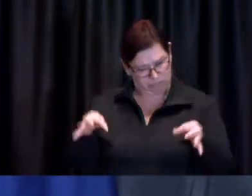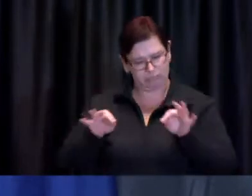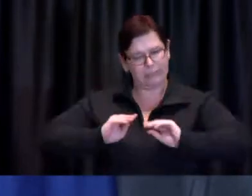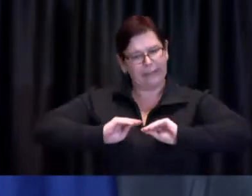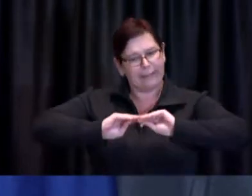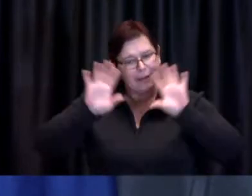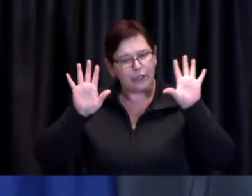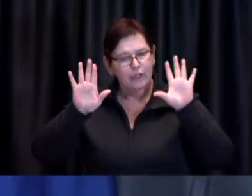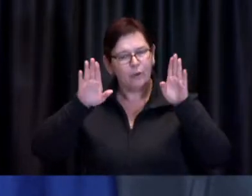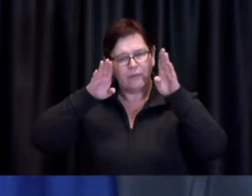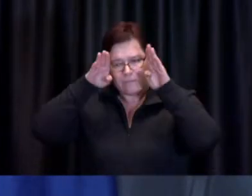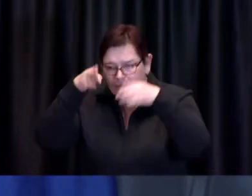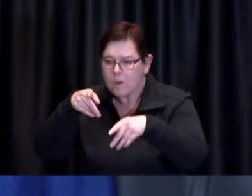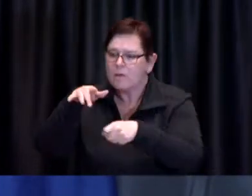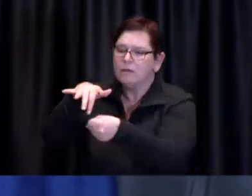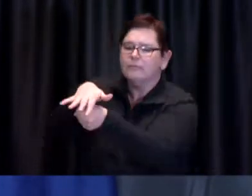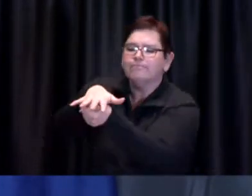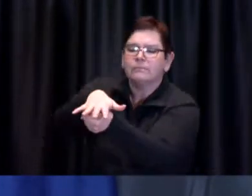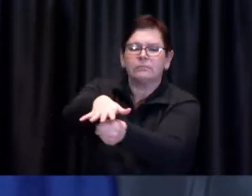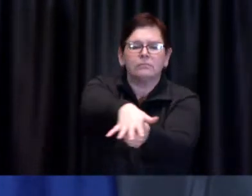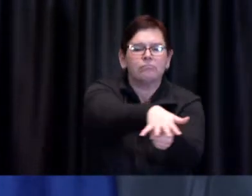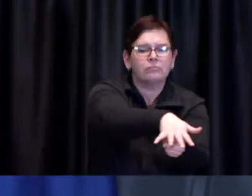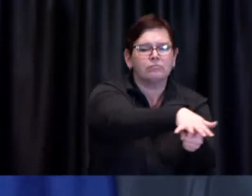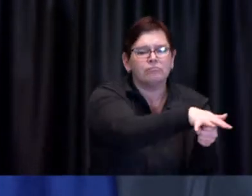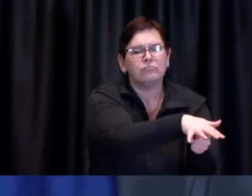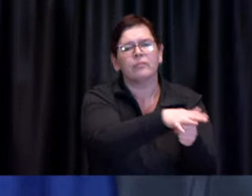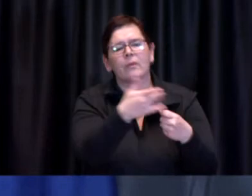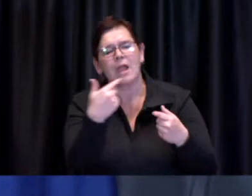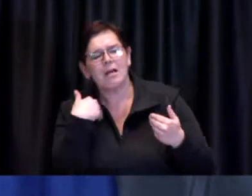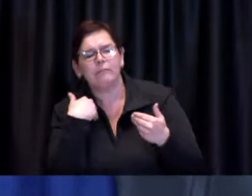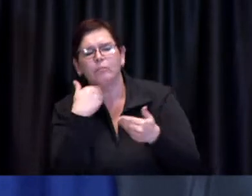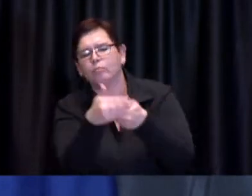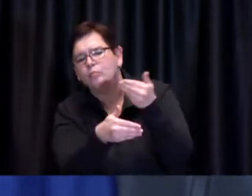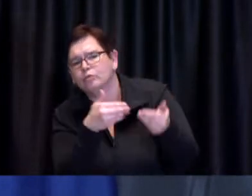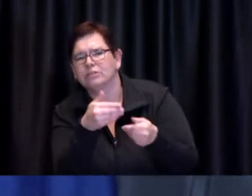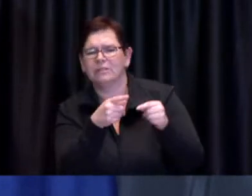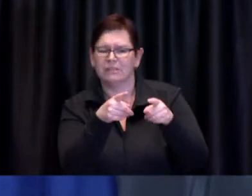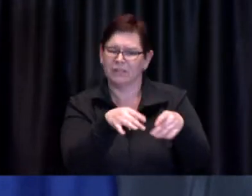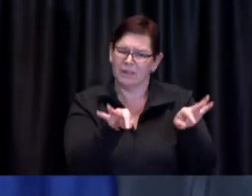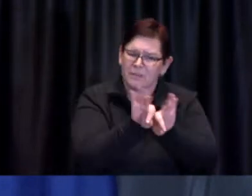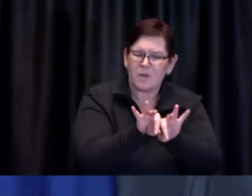is the best way to get essential workers and their families protected as quickly as possible.